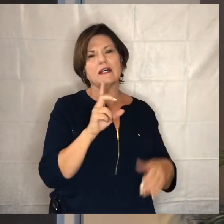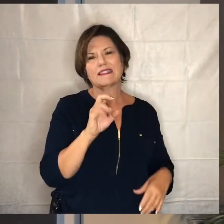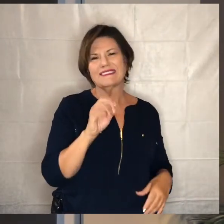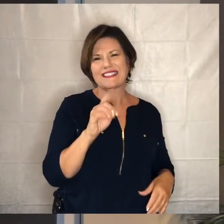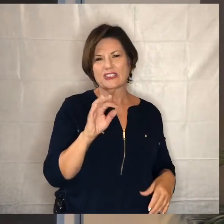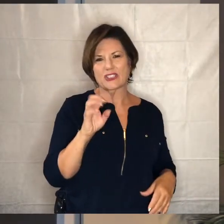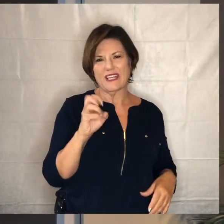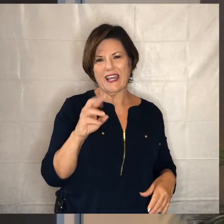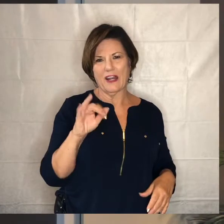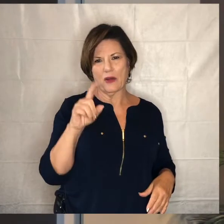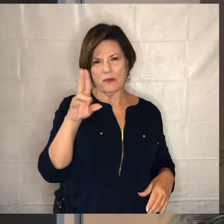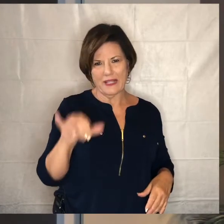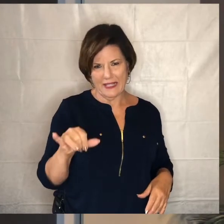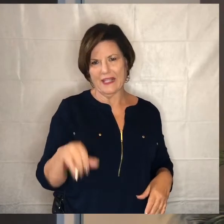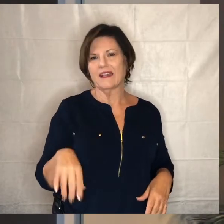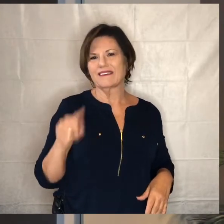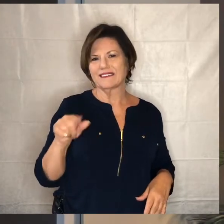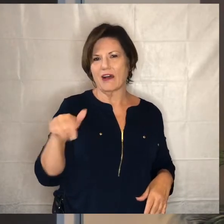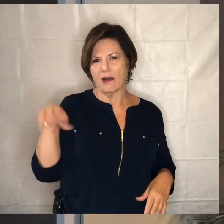it's really sophisticated of me to do it that